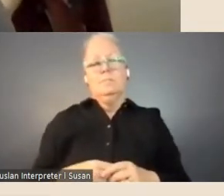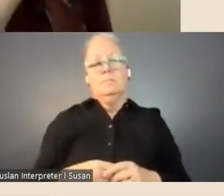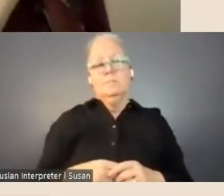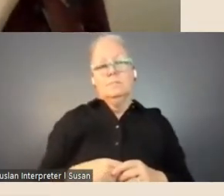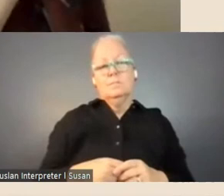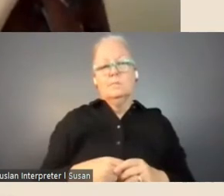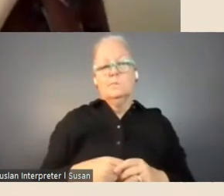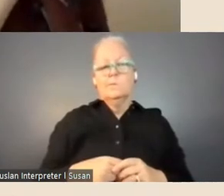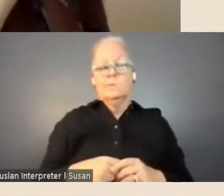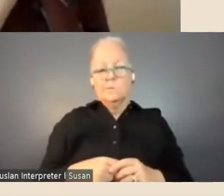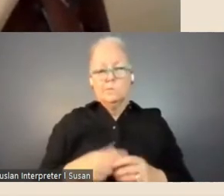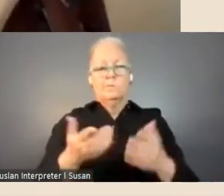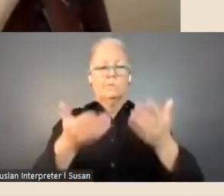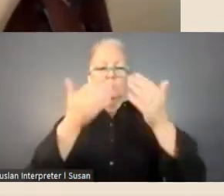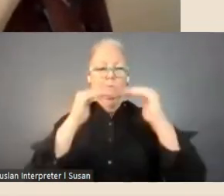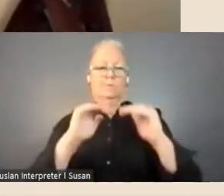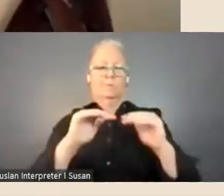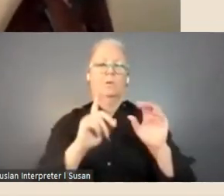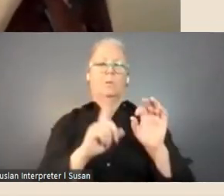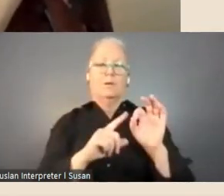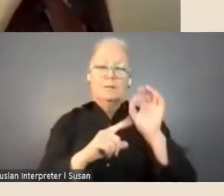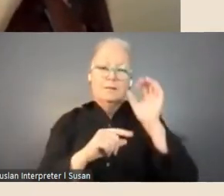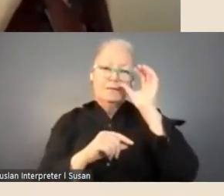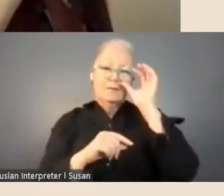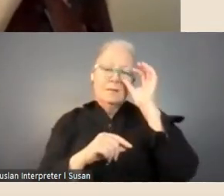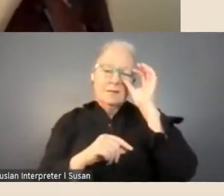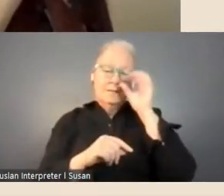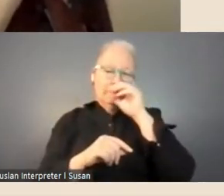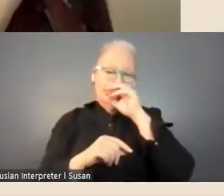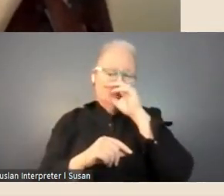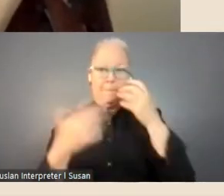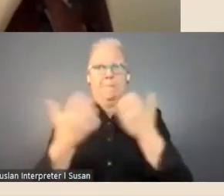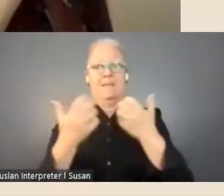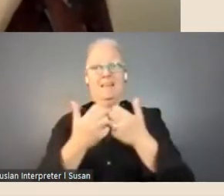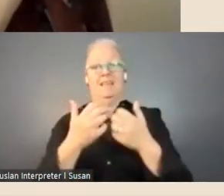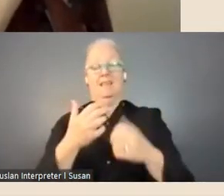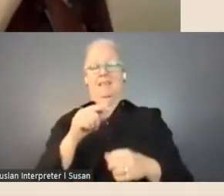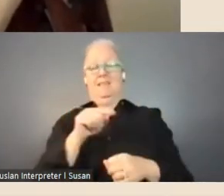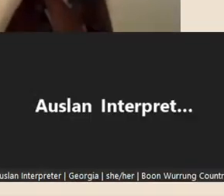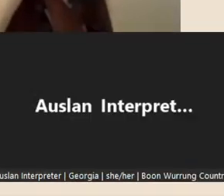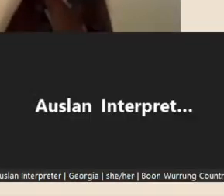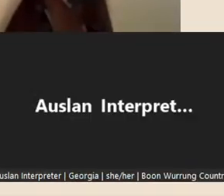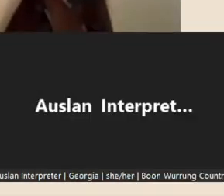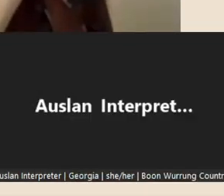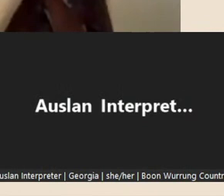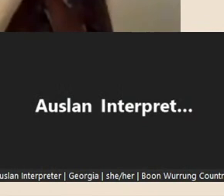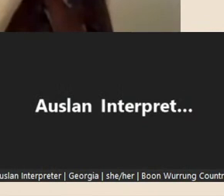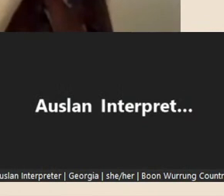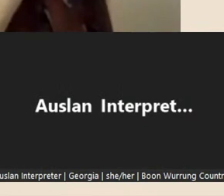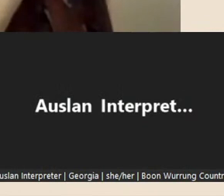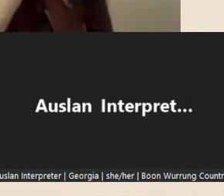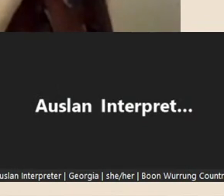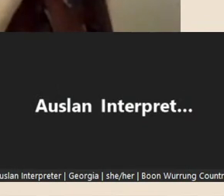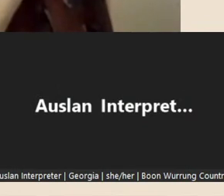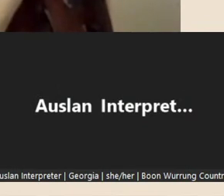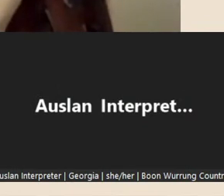the next question which has had lots of votes: 'Can you please share what the Creative Fellowship success rate is?'